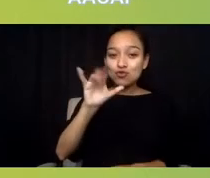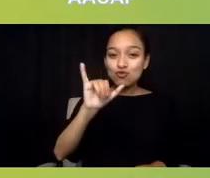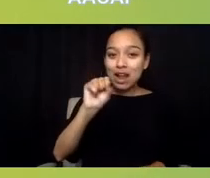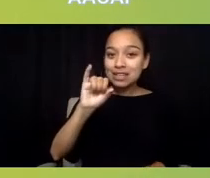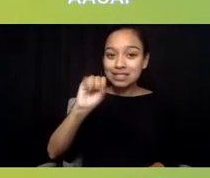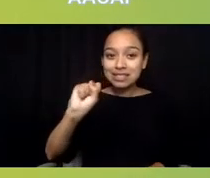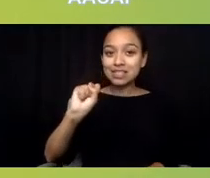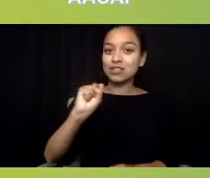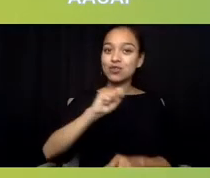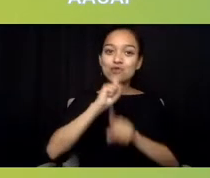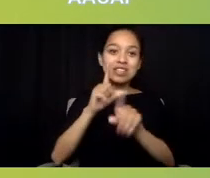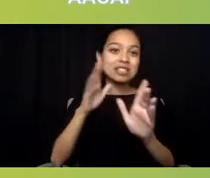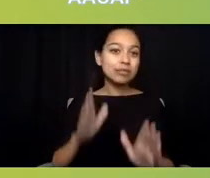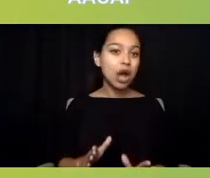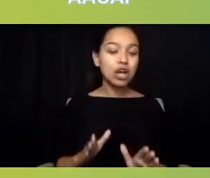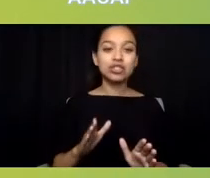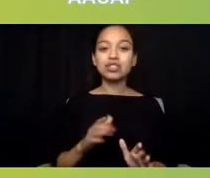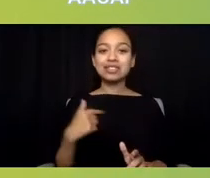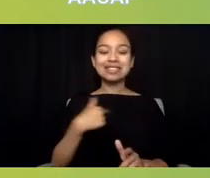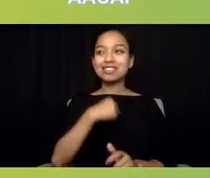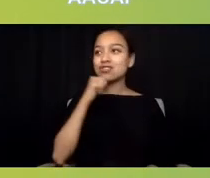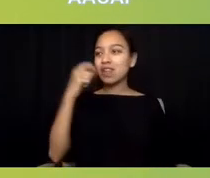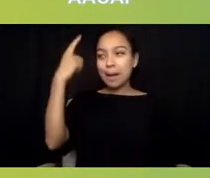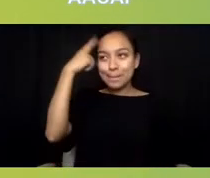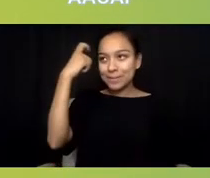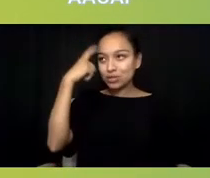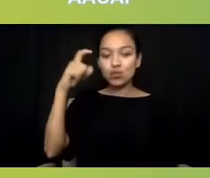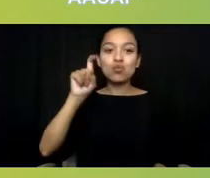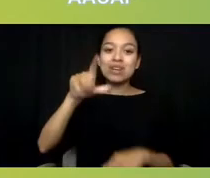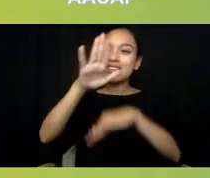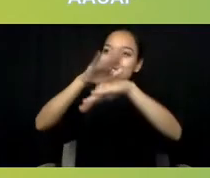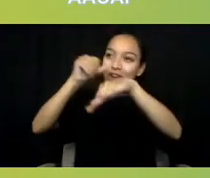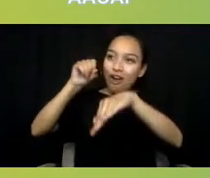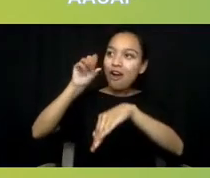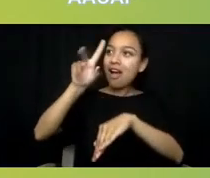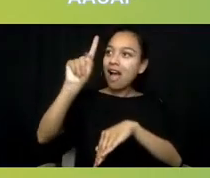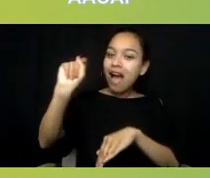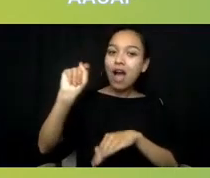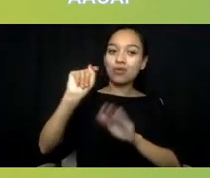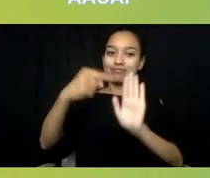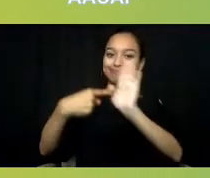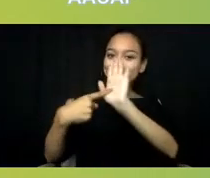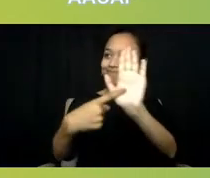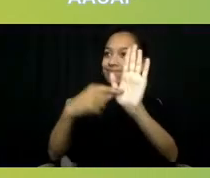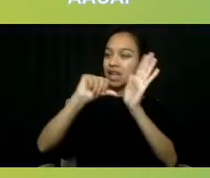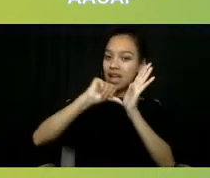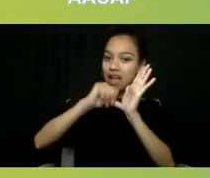We need to call this out, put it in in black and white right on the these charts